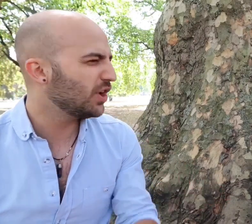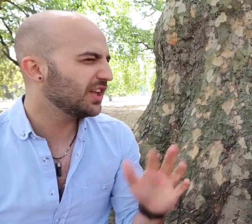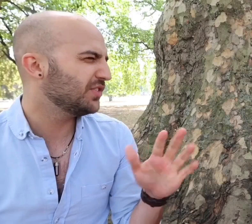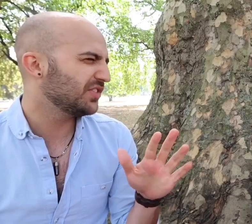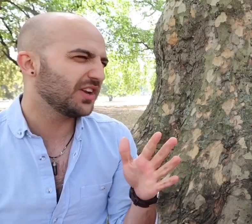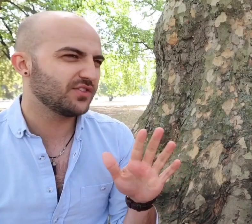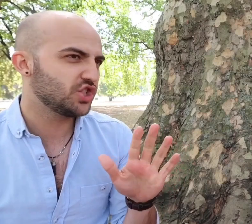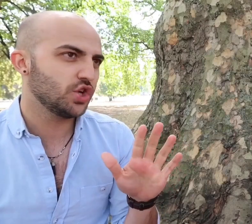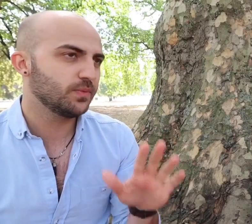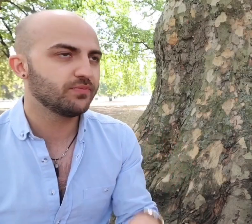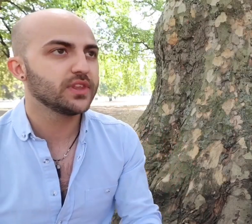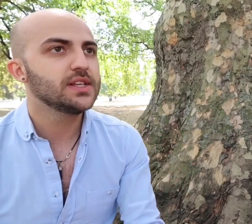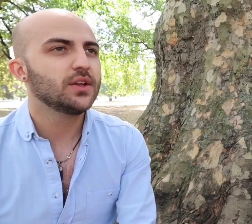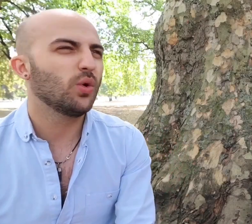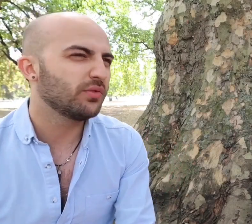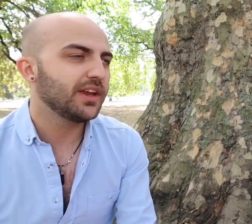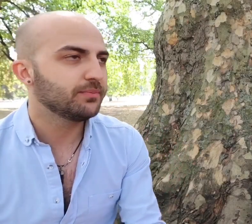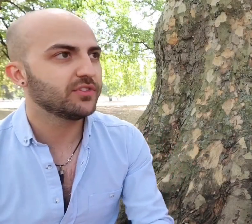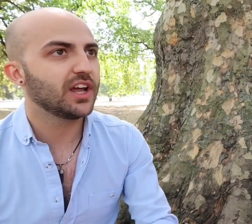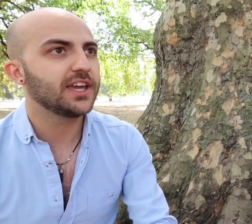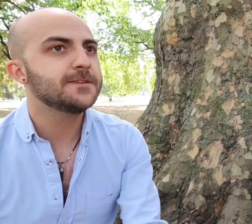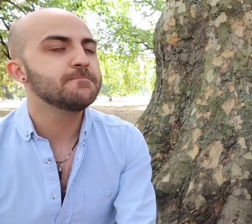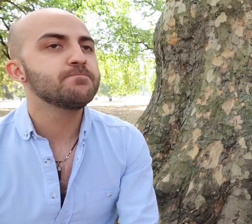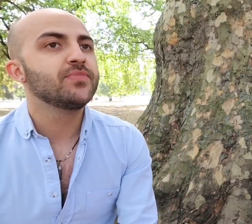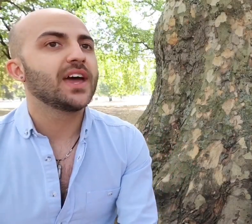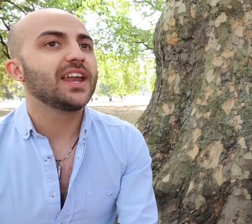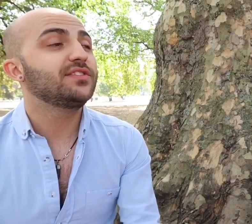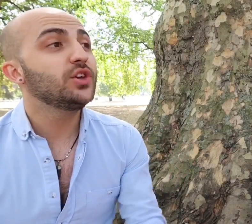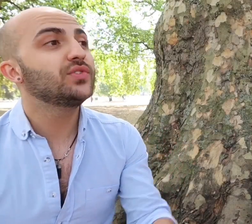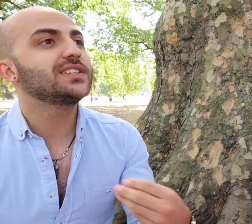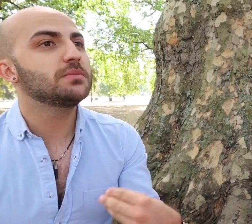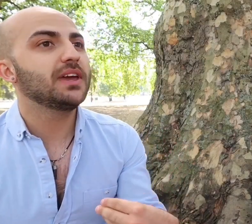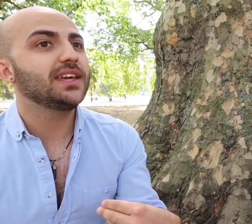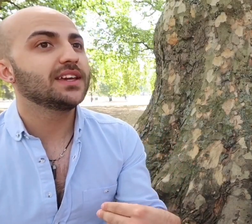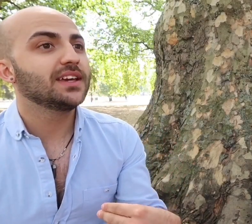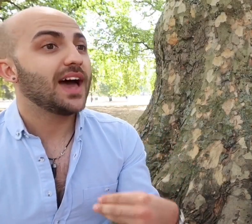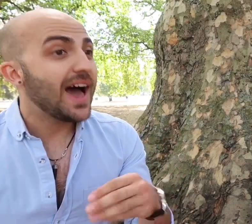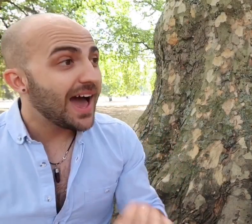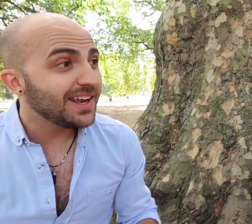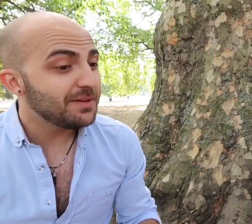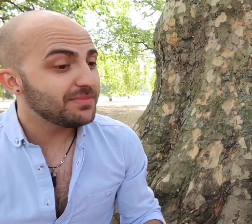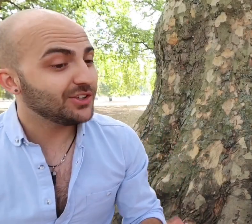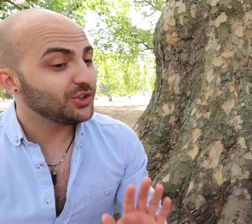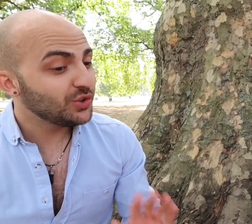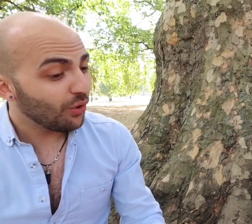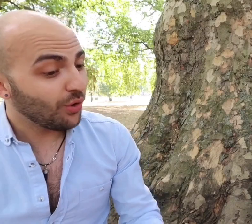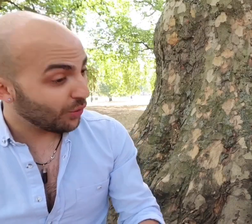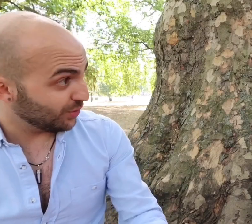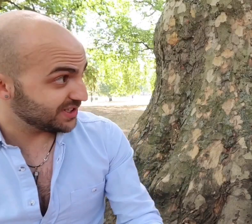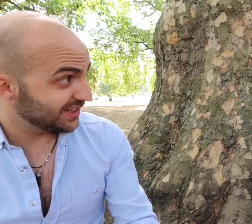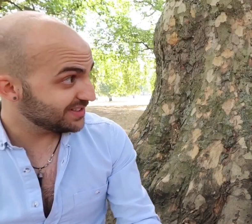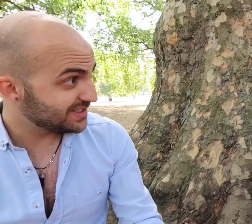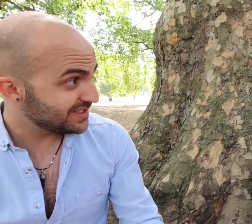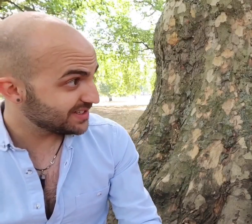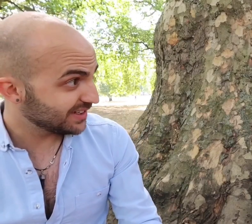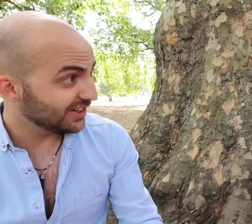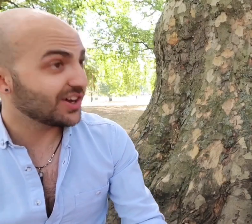there's only ever two, or three if you're lucky ... if you said to me Alim your audience can